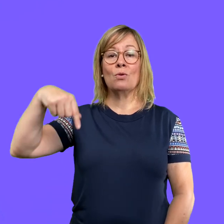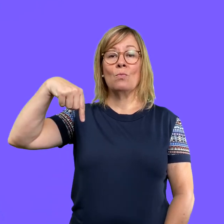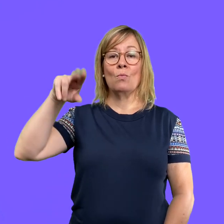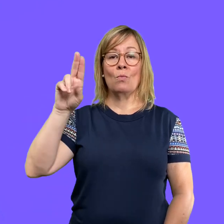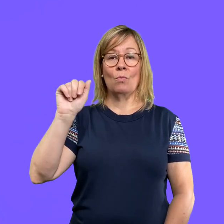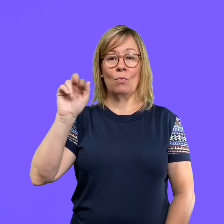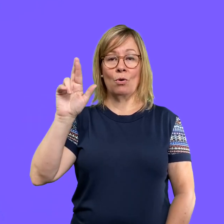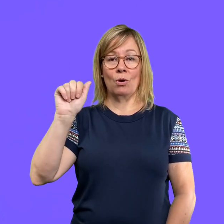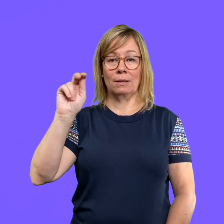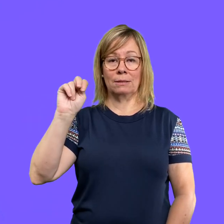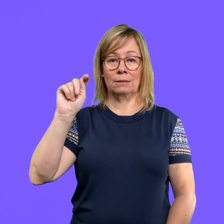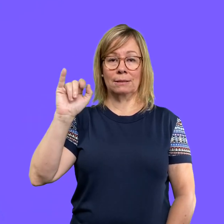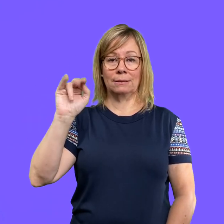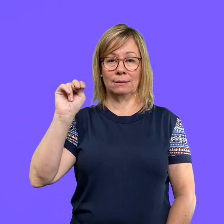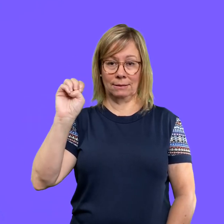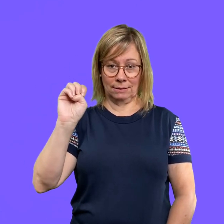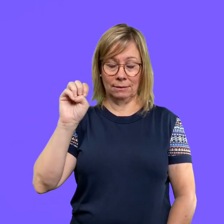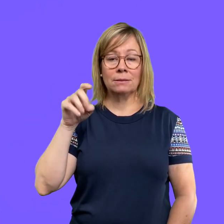Quarantine.